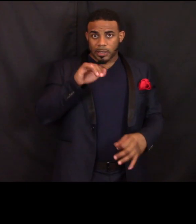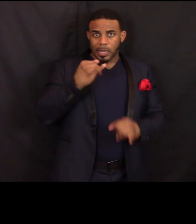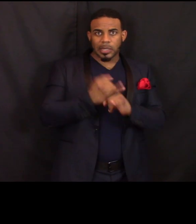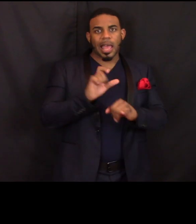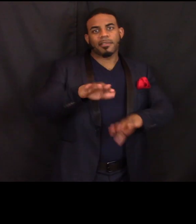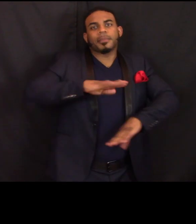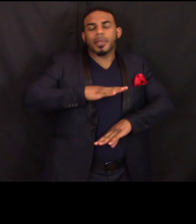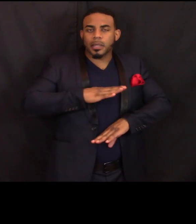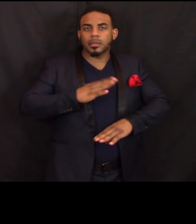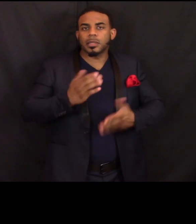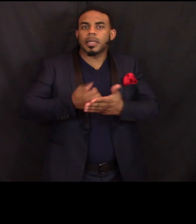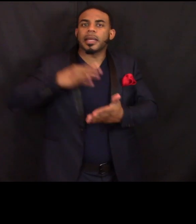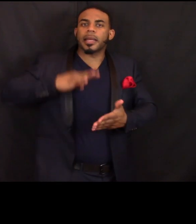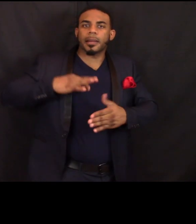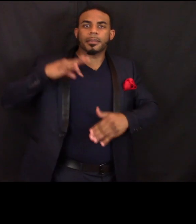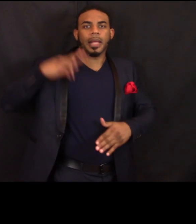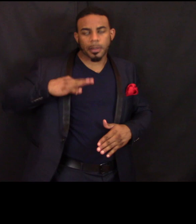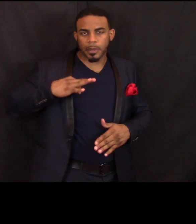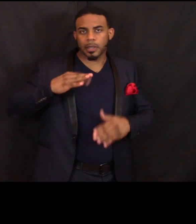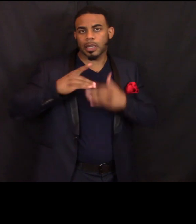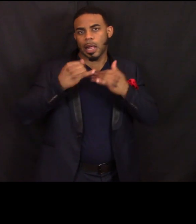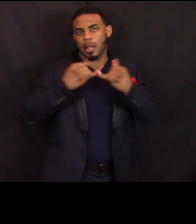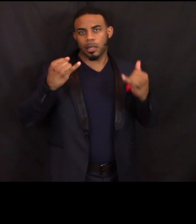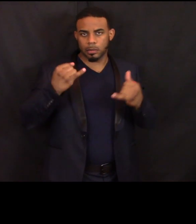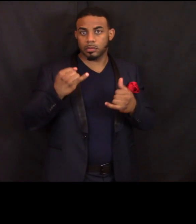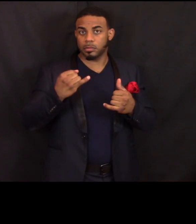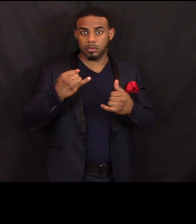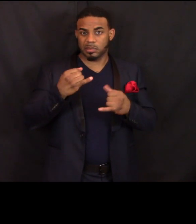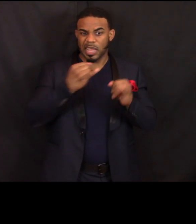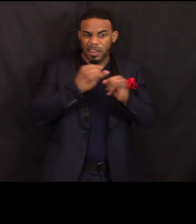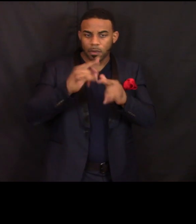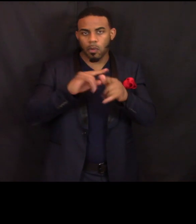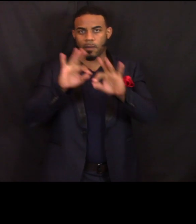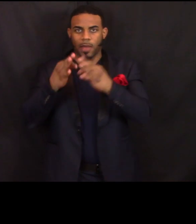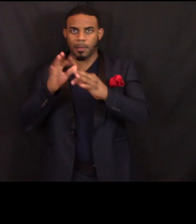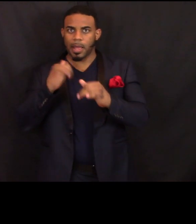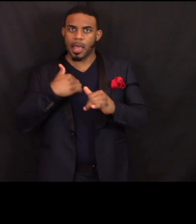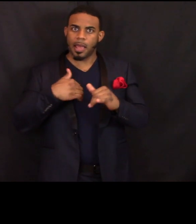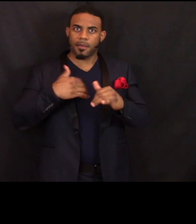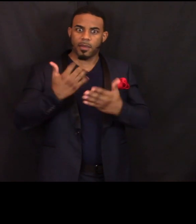An individual or family can have income up to $54,000 a year